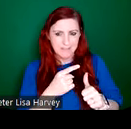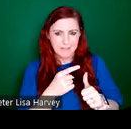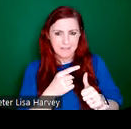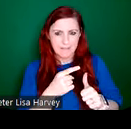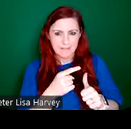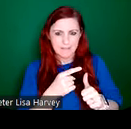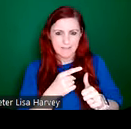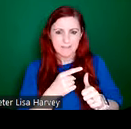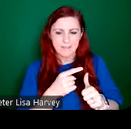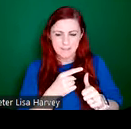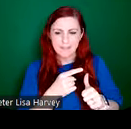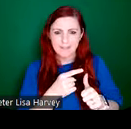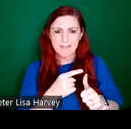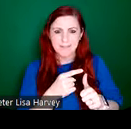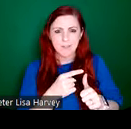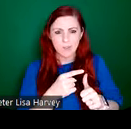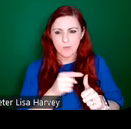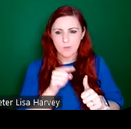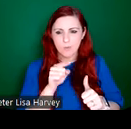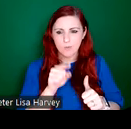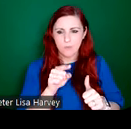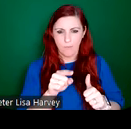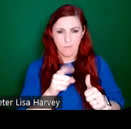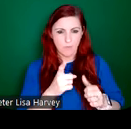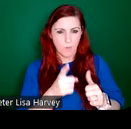Purser quite famously carried these advertisements around with her and if she